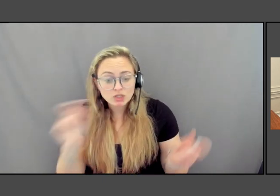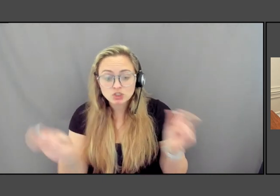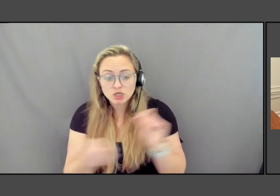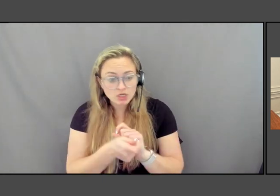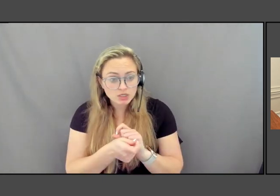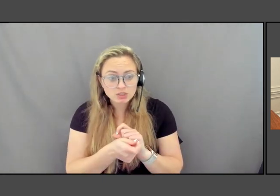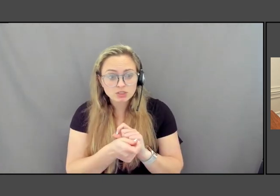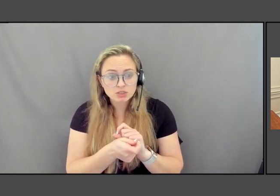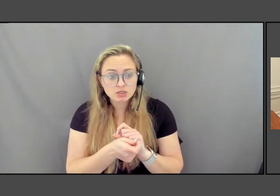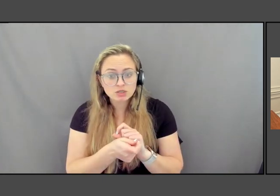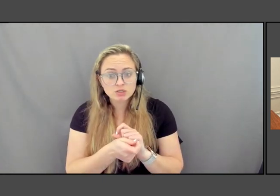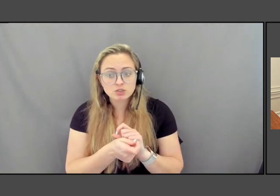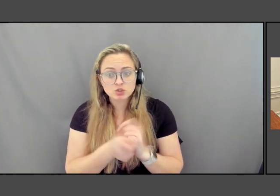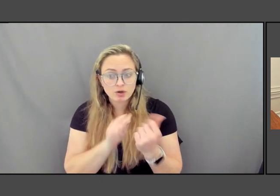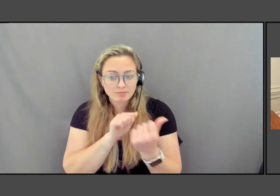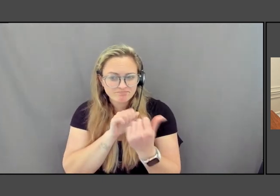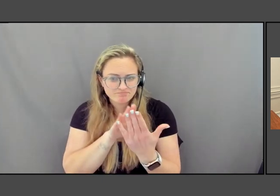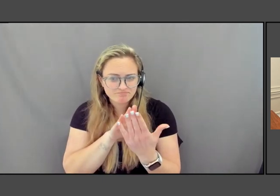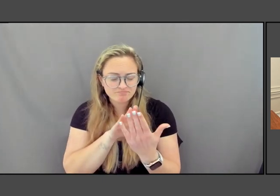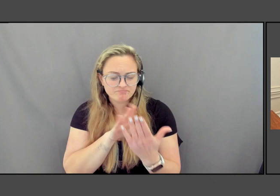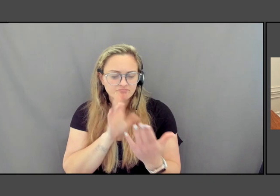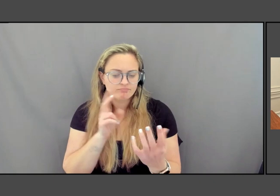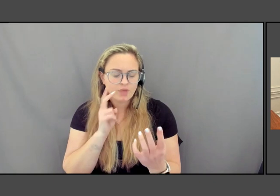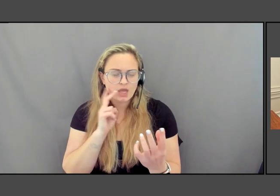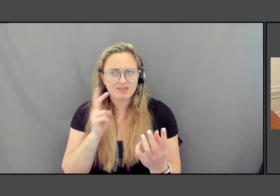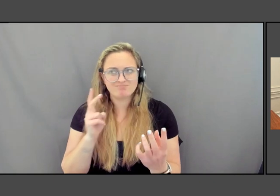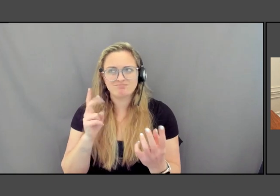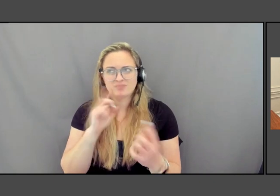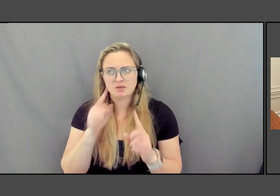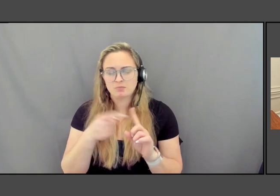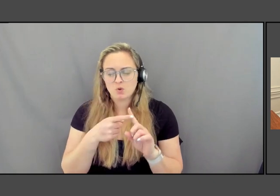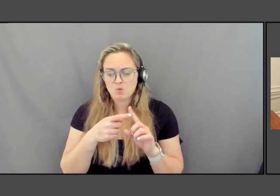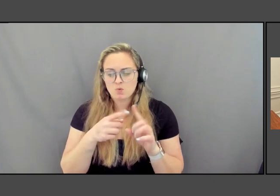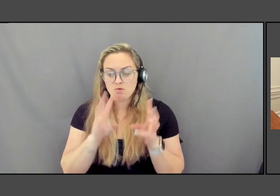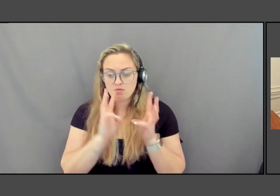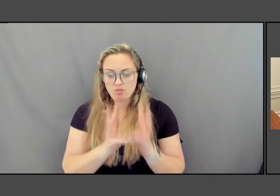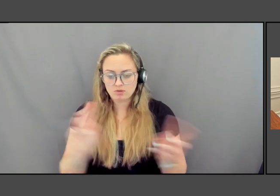I mean, I look at where we with climate change and it's just